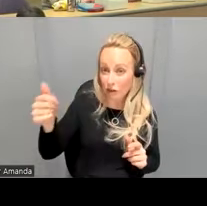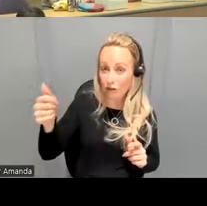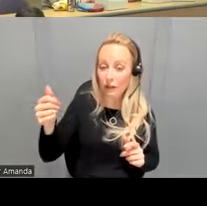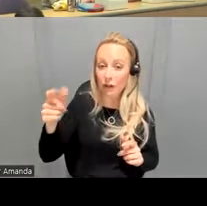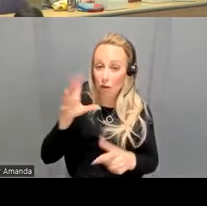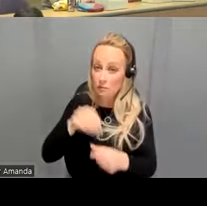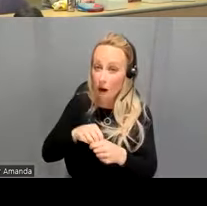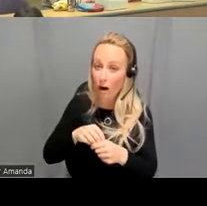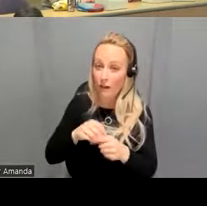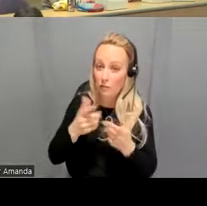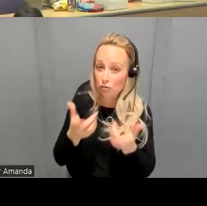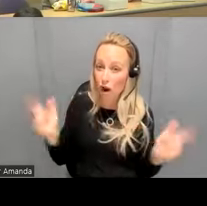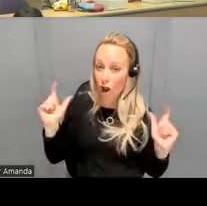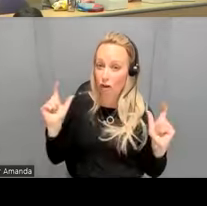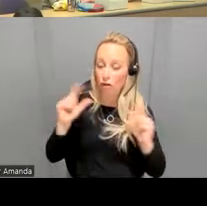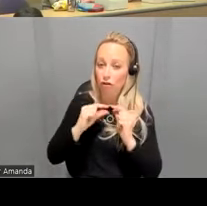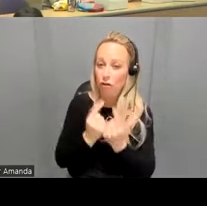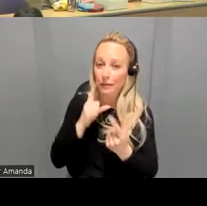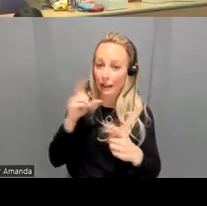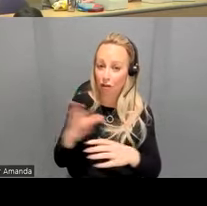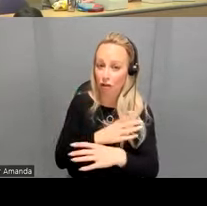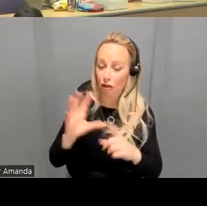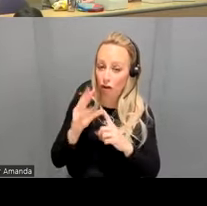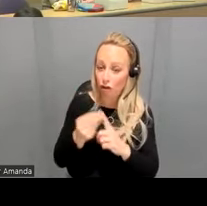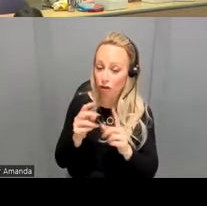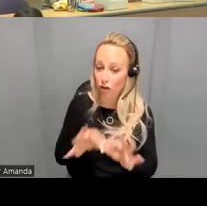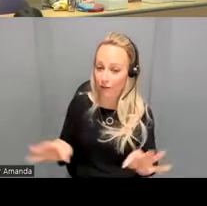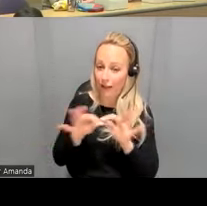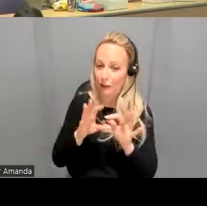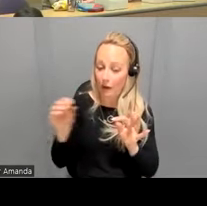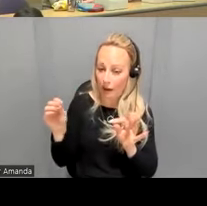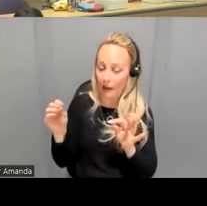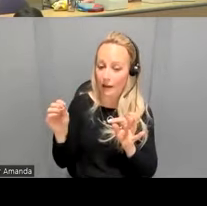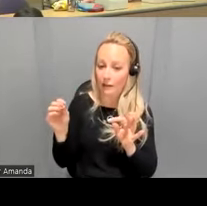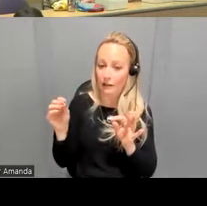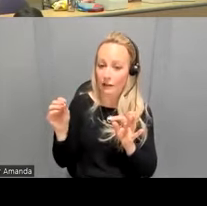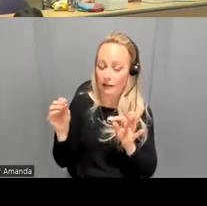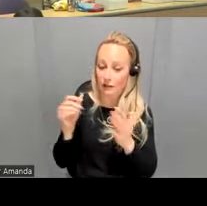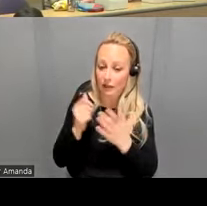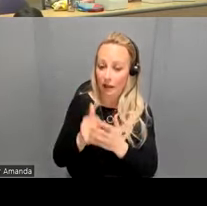broader group grp that shares a cultural value and then it mitigates against that feeling of fored